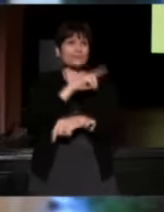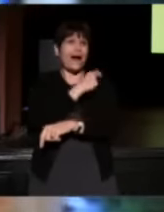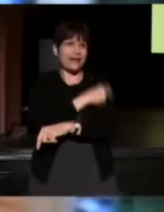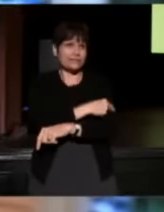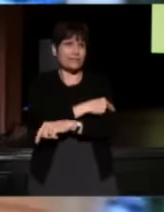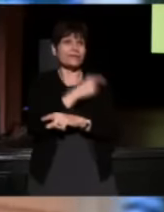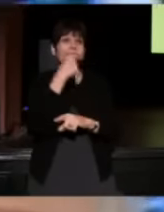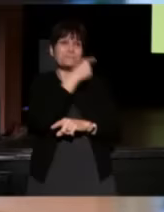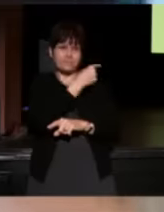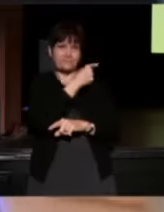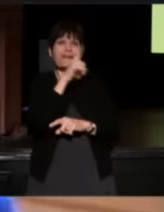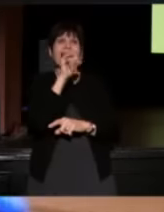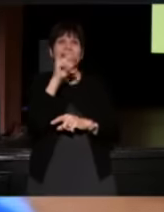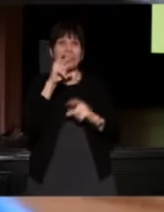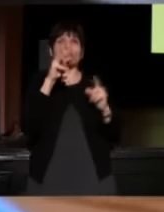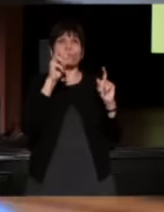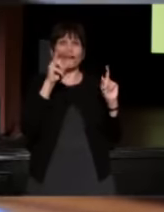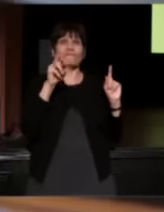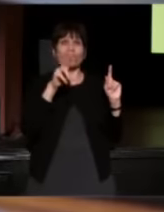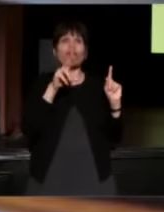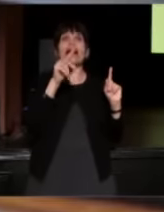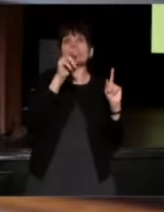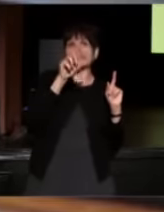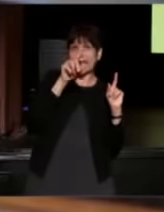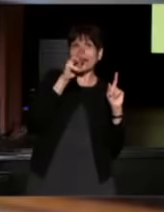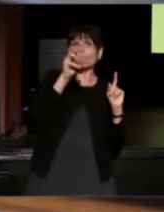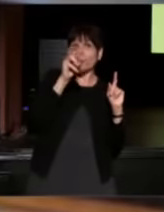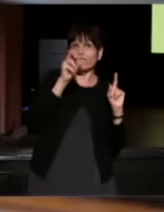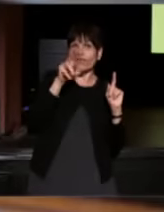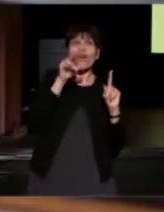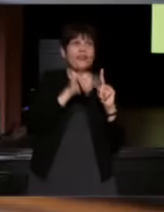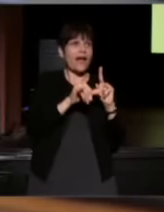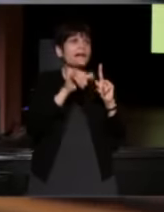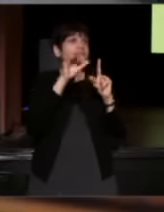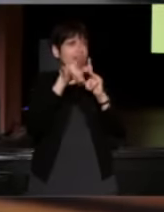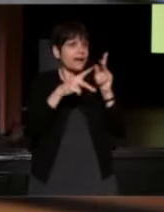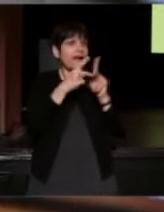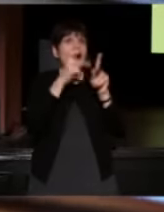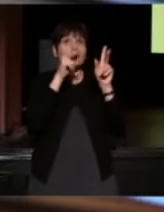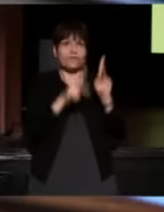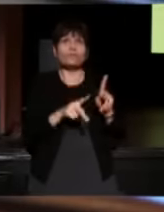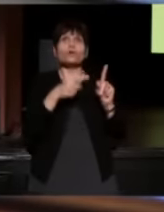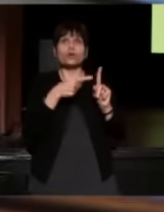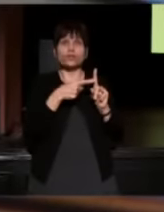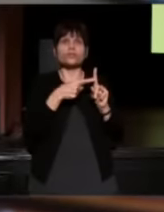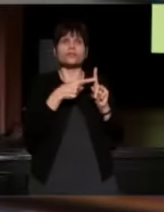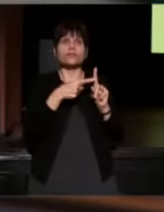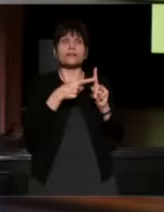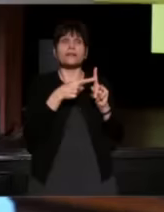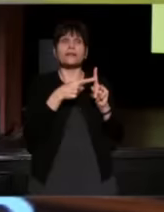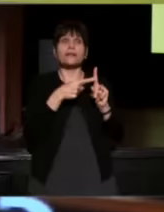the kind of person that StoryCorps was created to honor